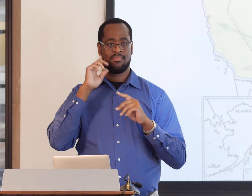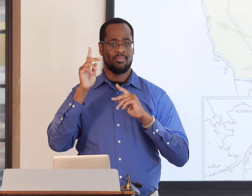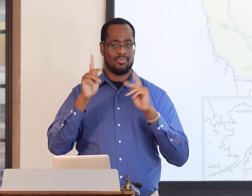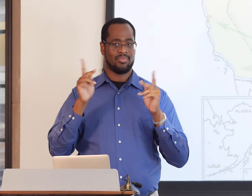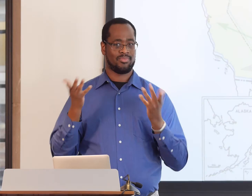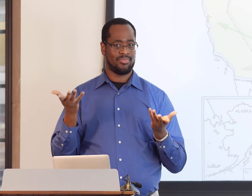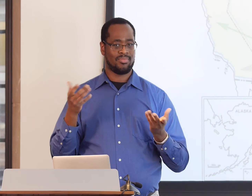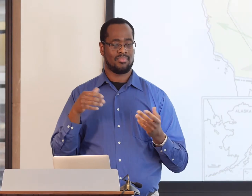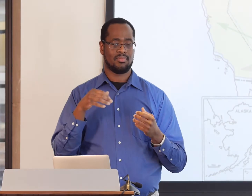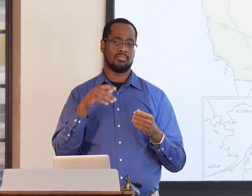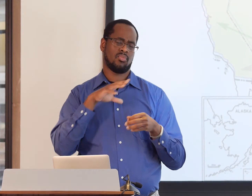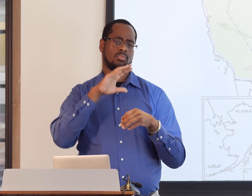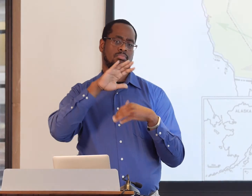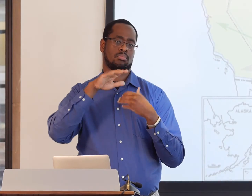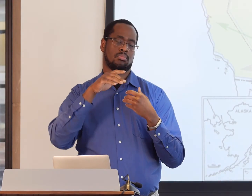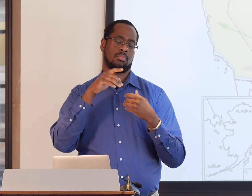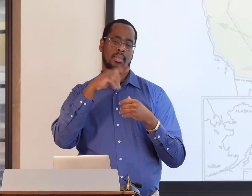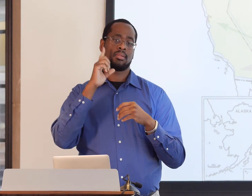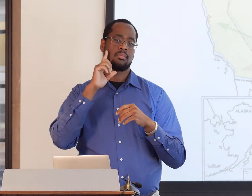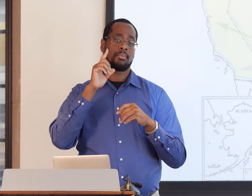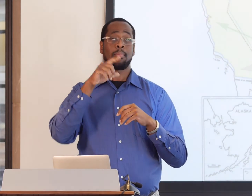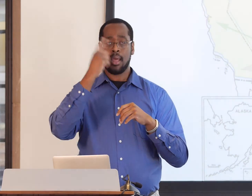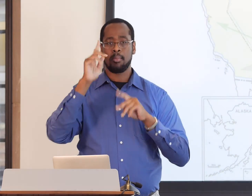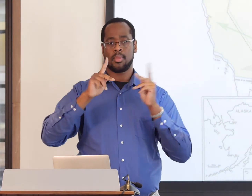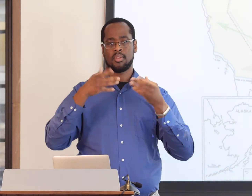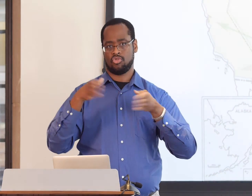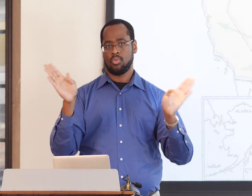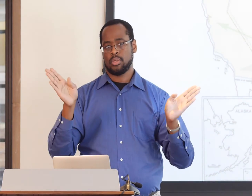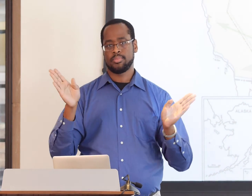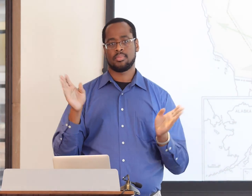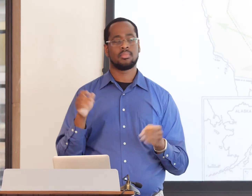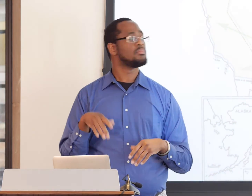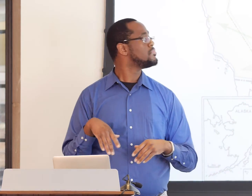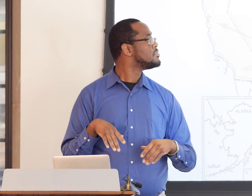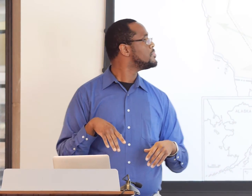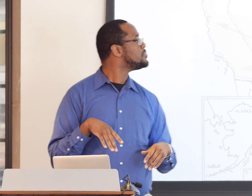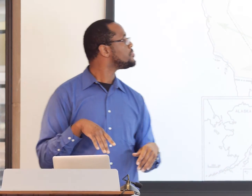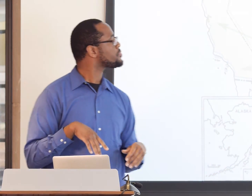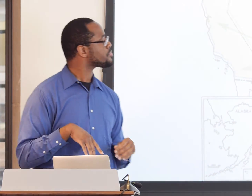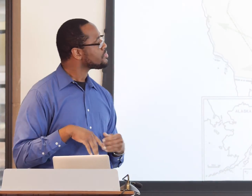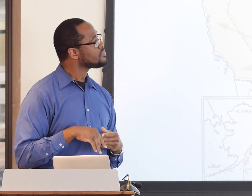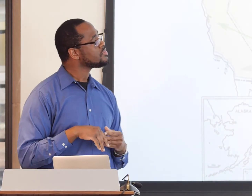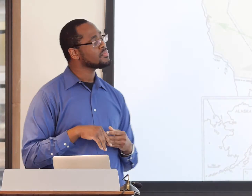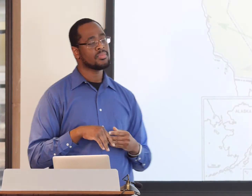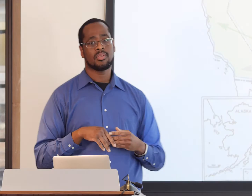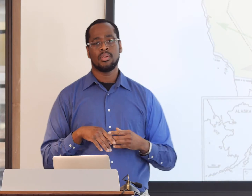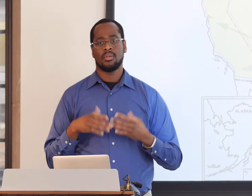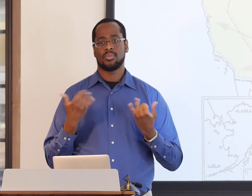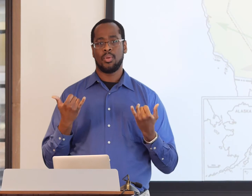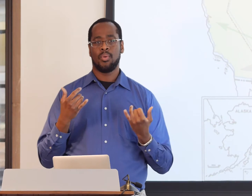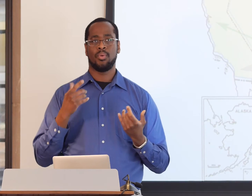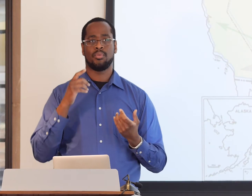and when all Black people were emancipated, and so we do need to recognize